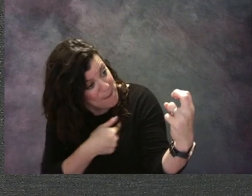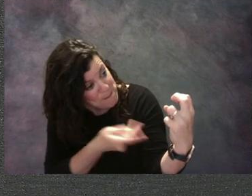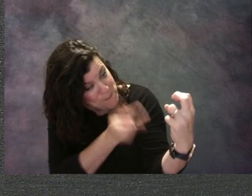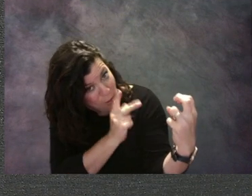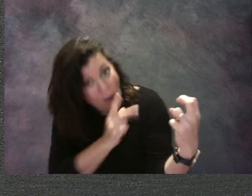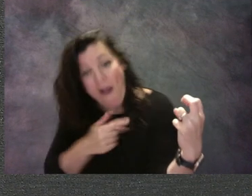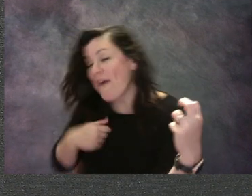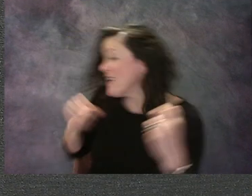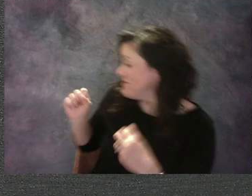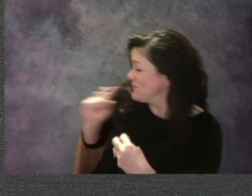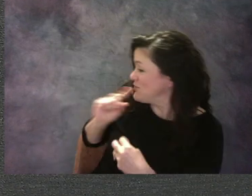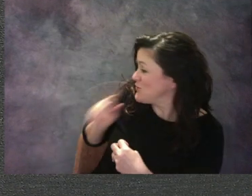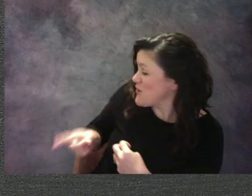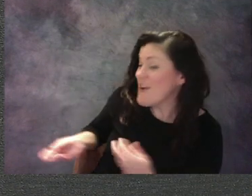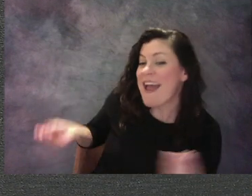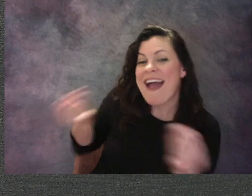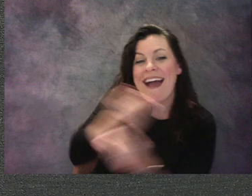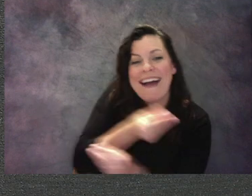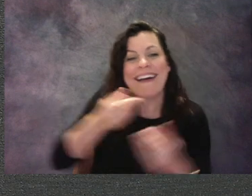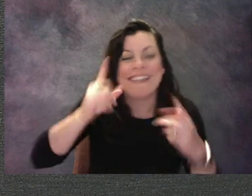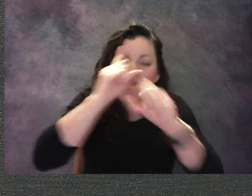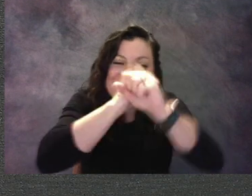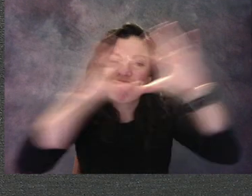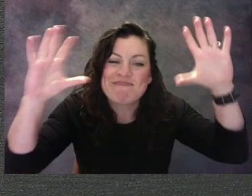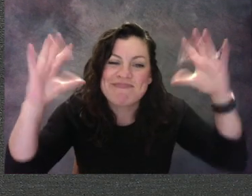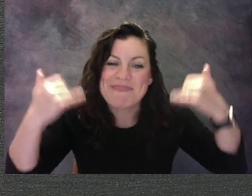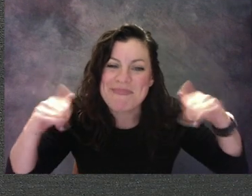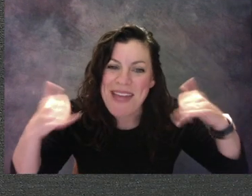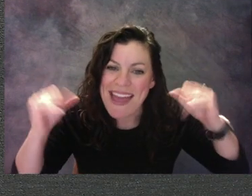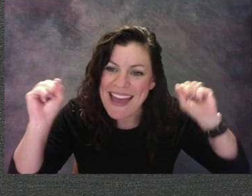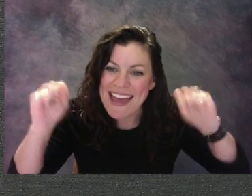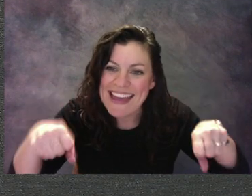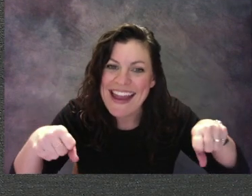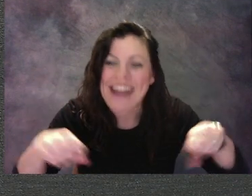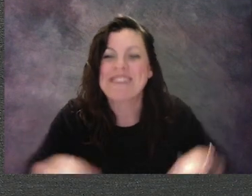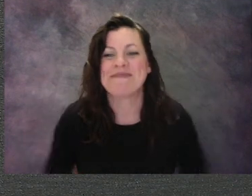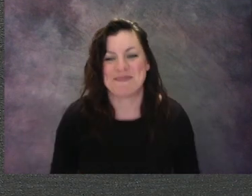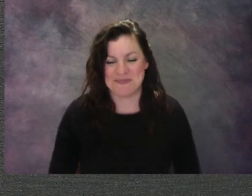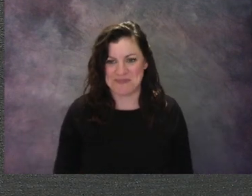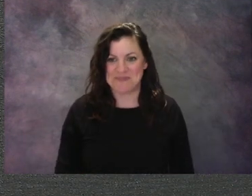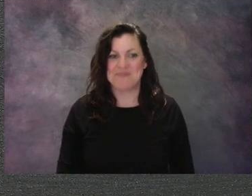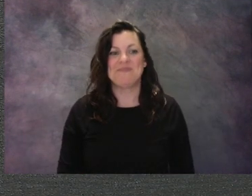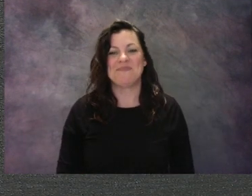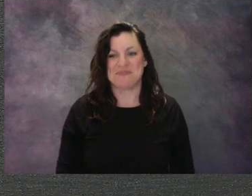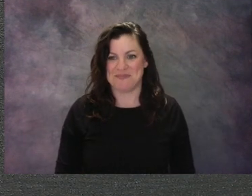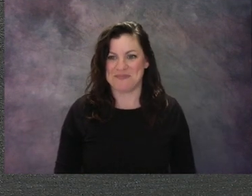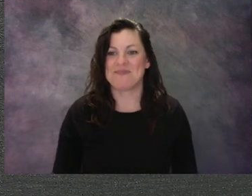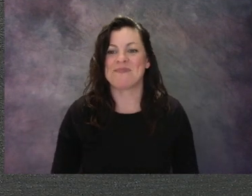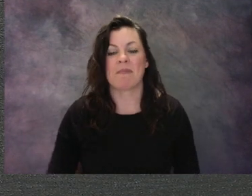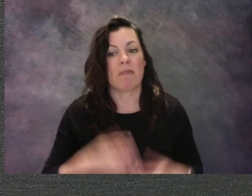So we have art manners, taking care of our supplies,